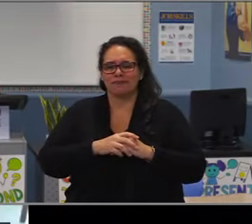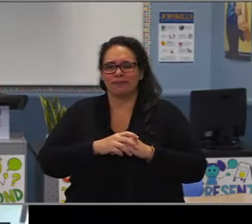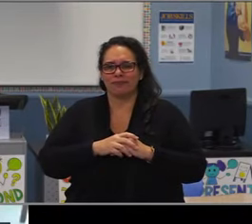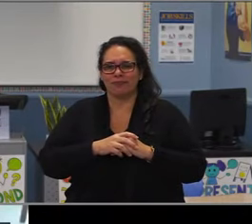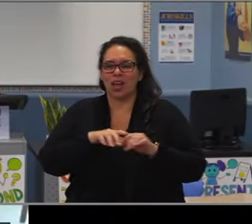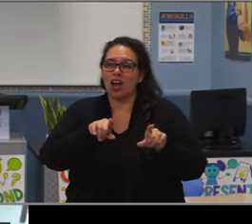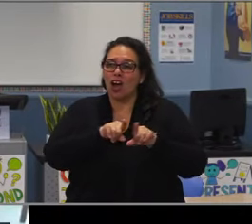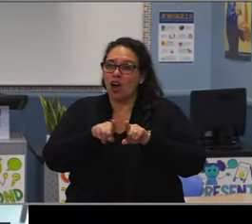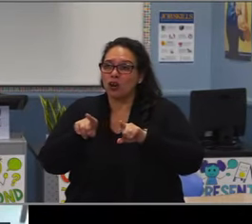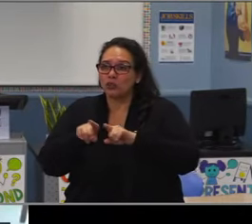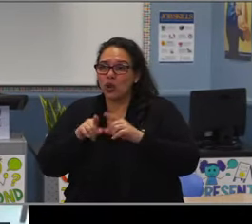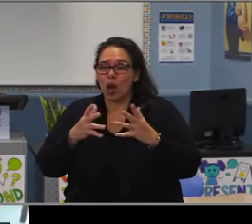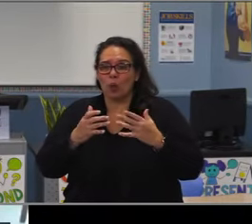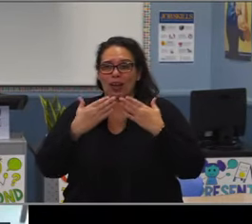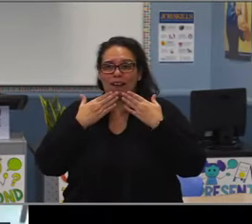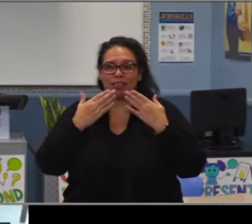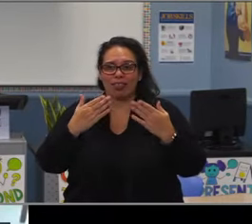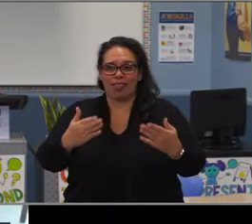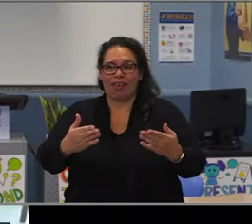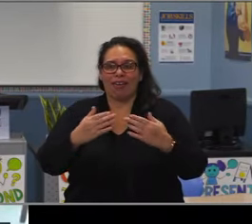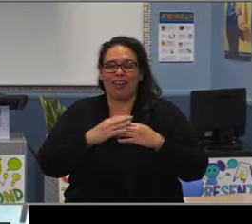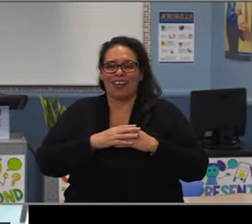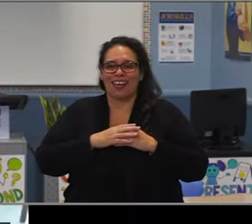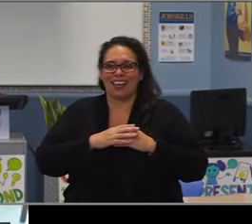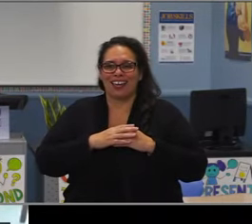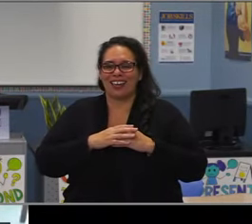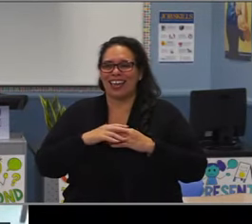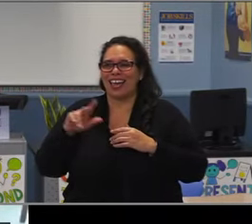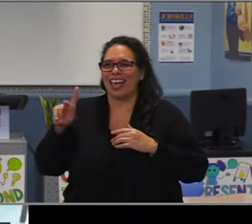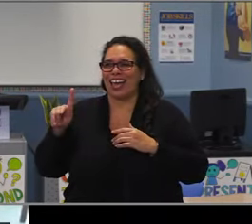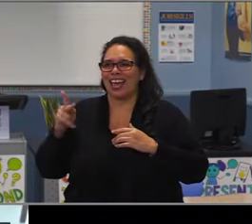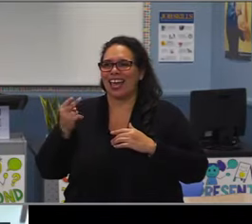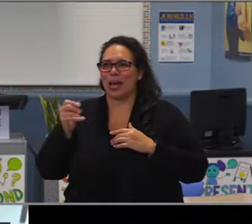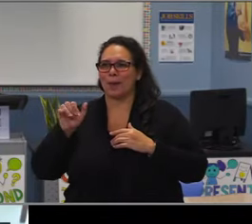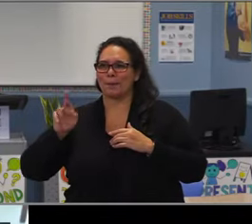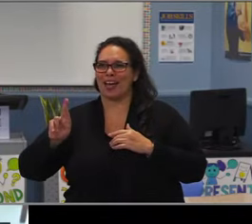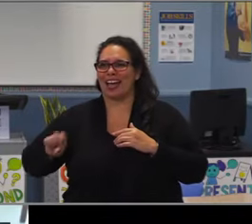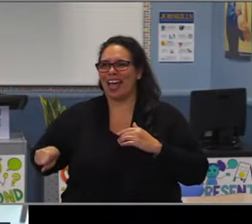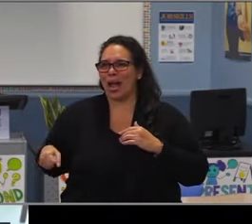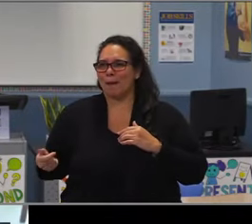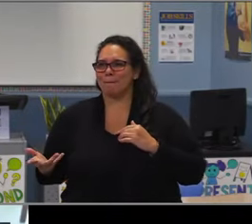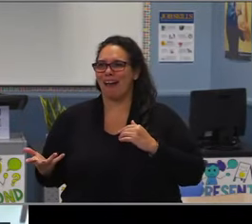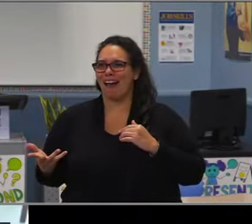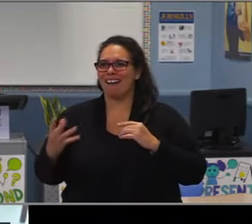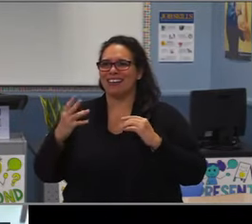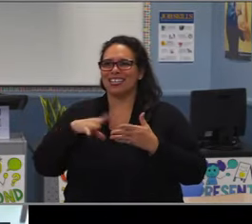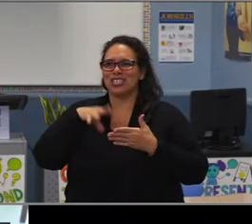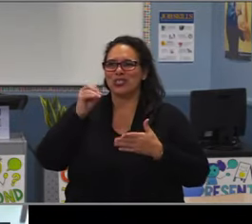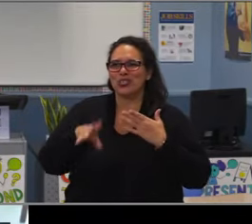to learn more about you and your life, and some of the struggles and adversity that you've worked through,